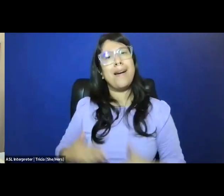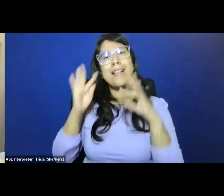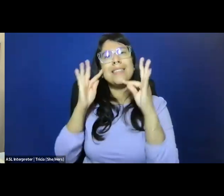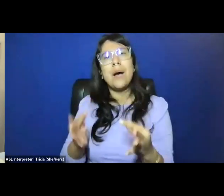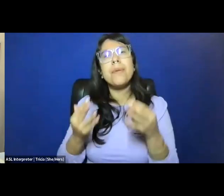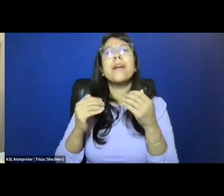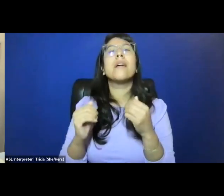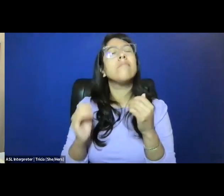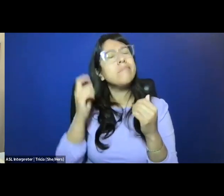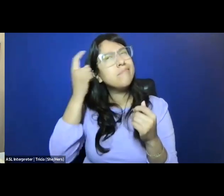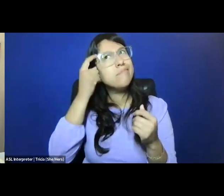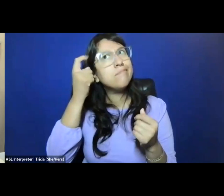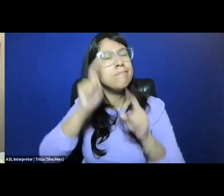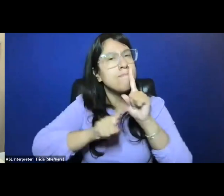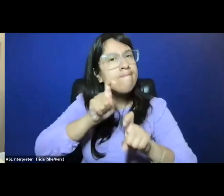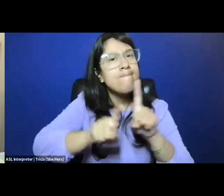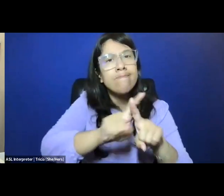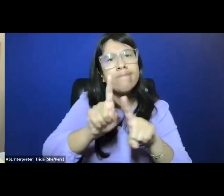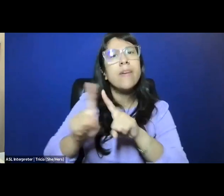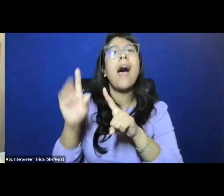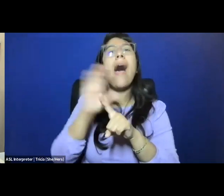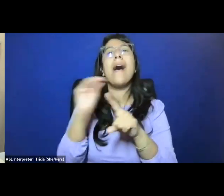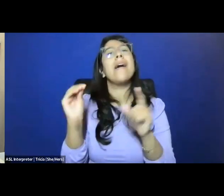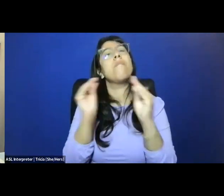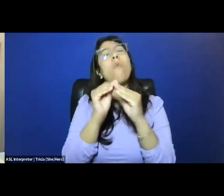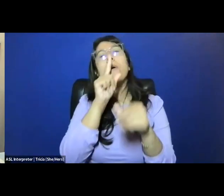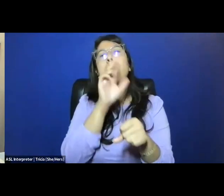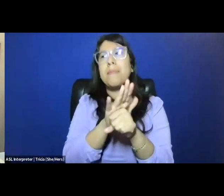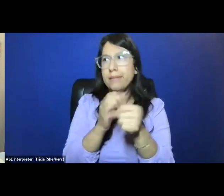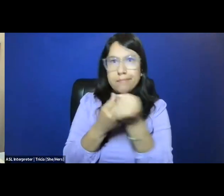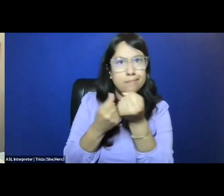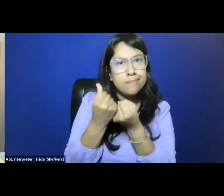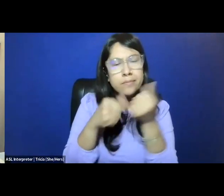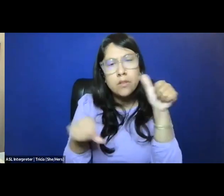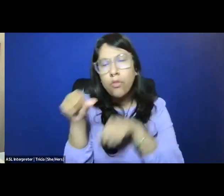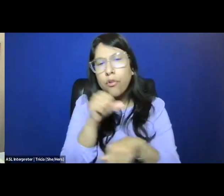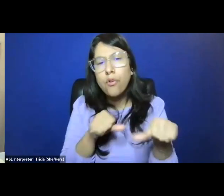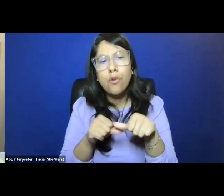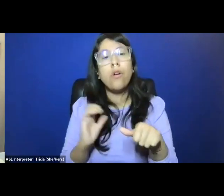with a different set of questions, and more importantly, a broader set of commitments to one another.